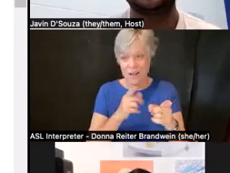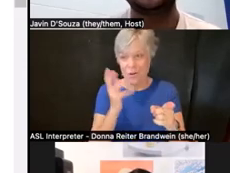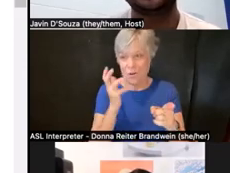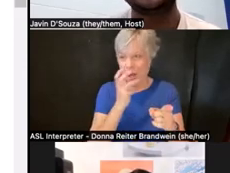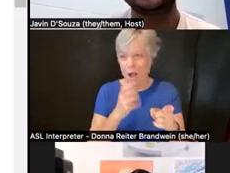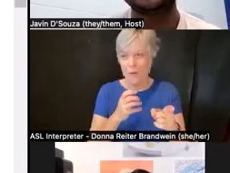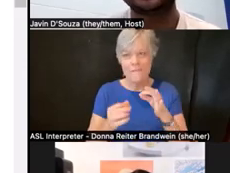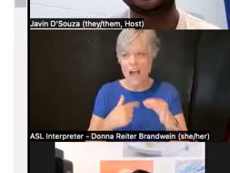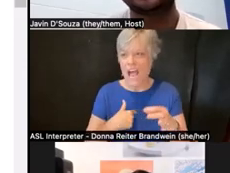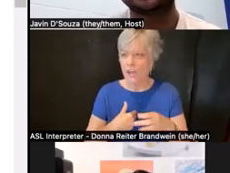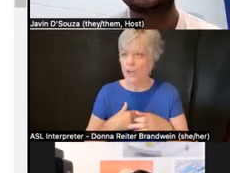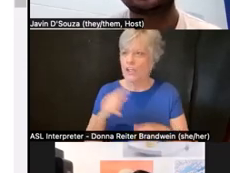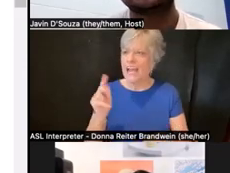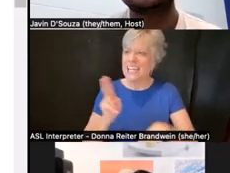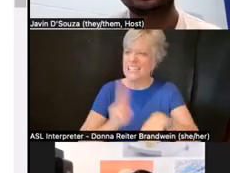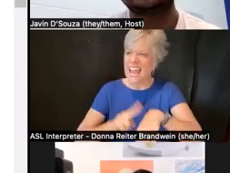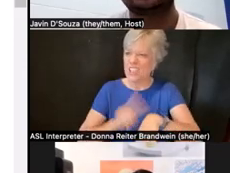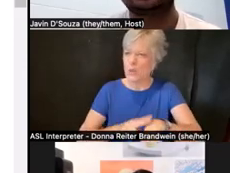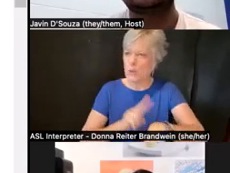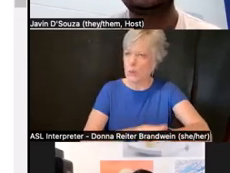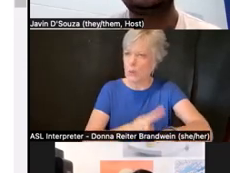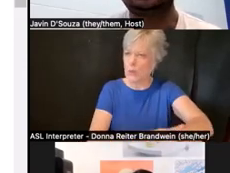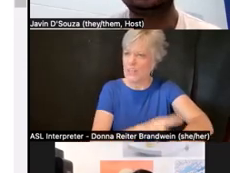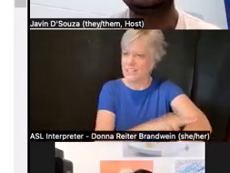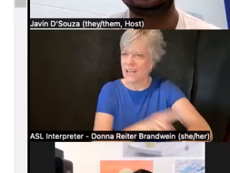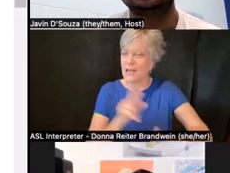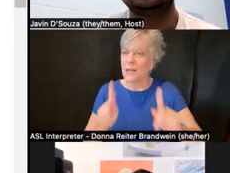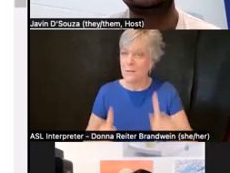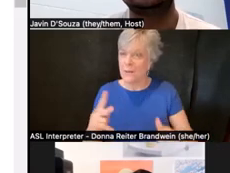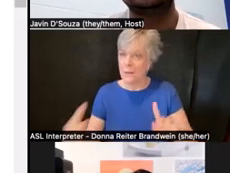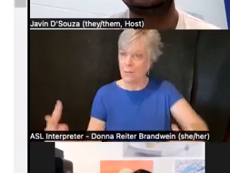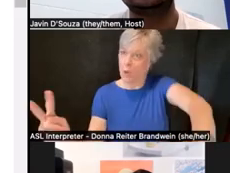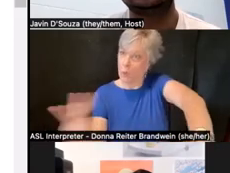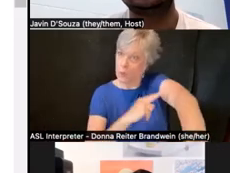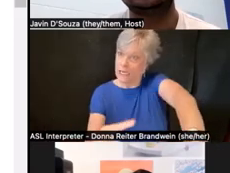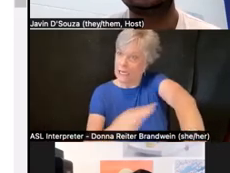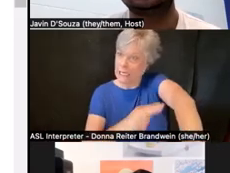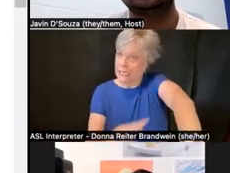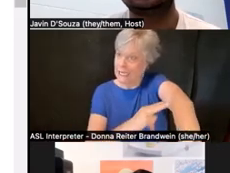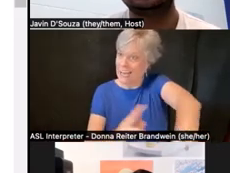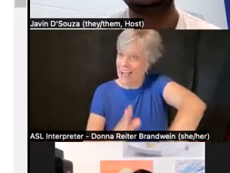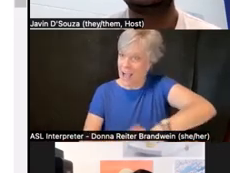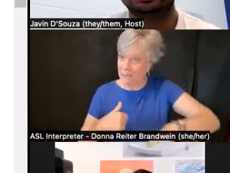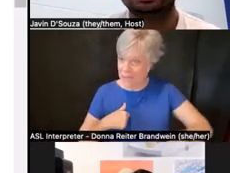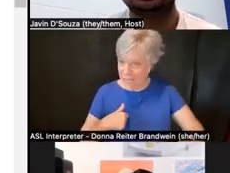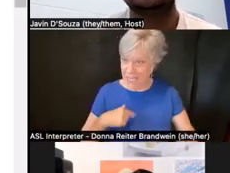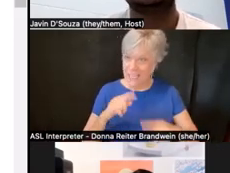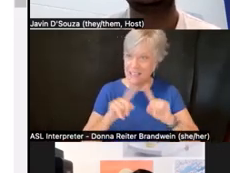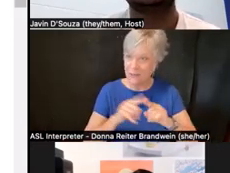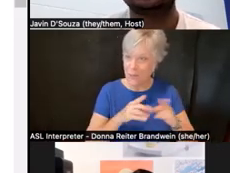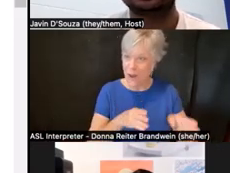and have people access it in multiple formats, you know, I would have boundaries about this, right?